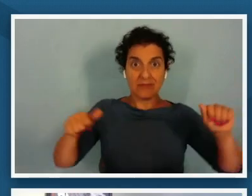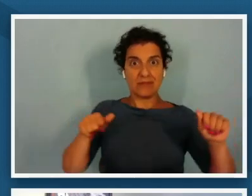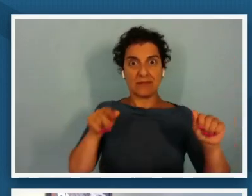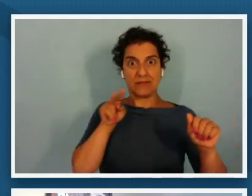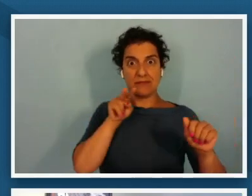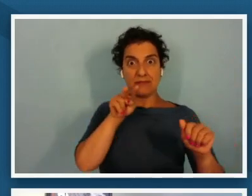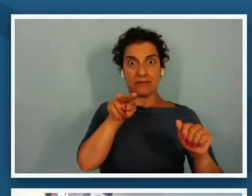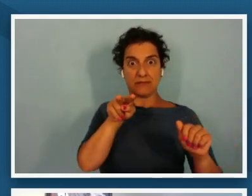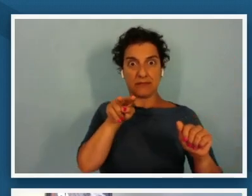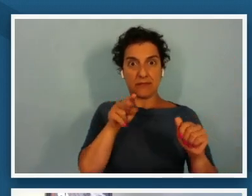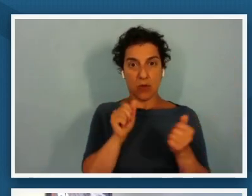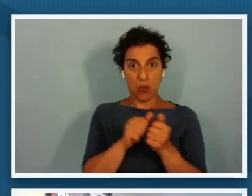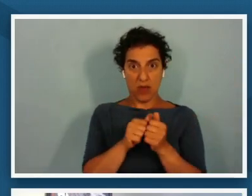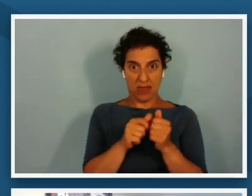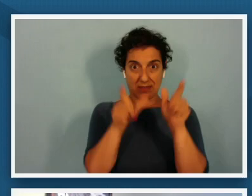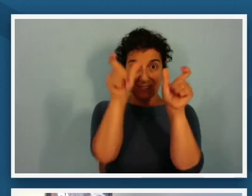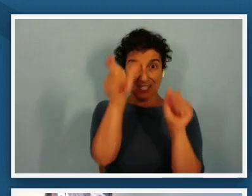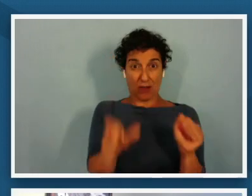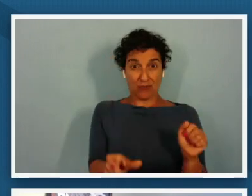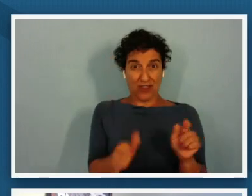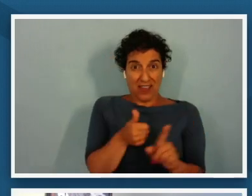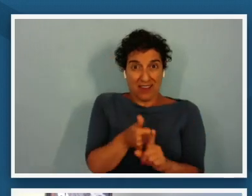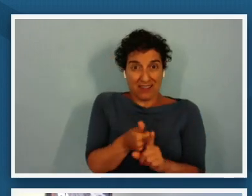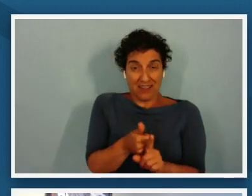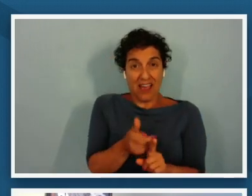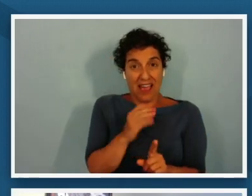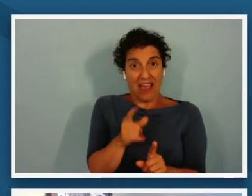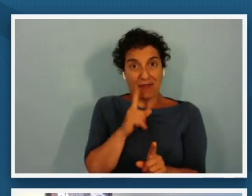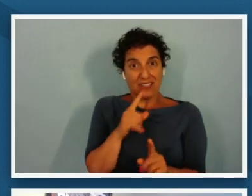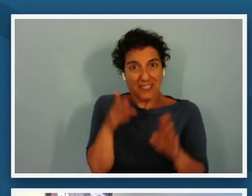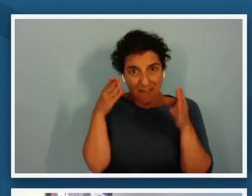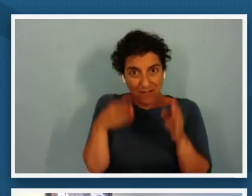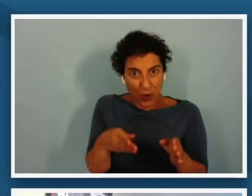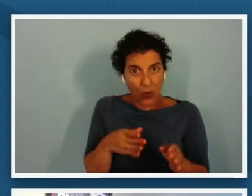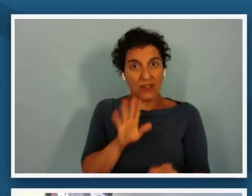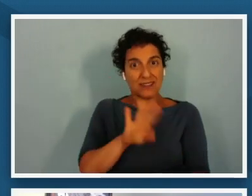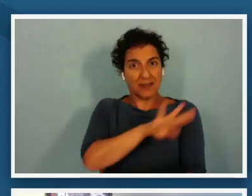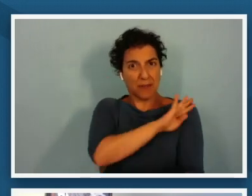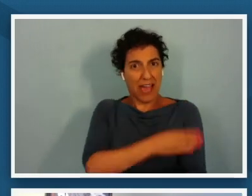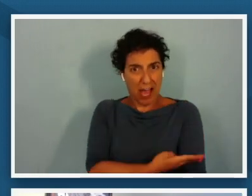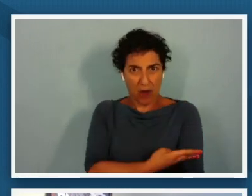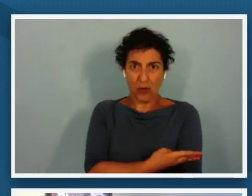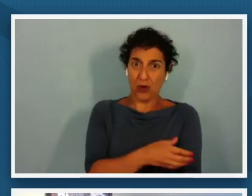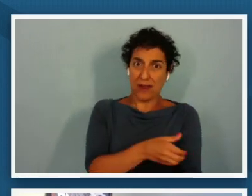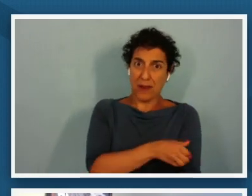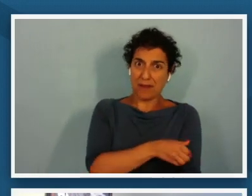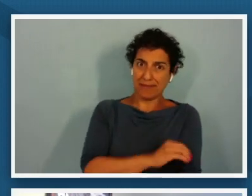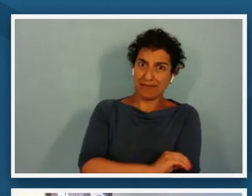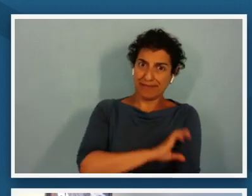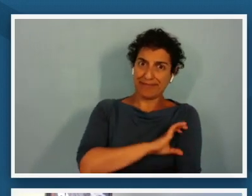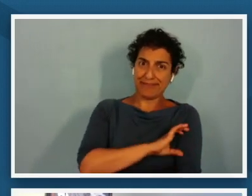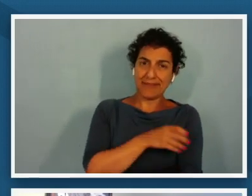subject and really focus in on that power that empowerment